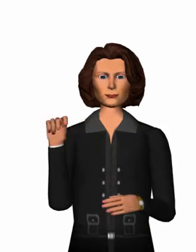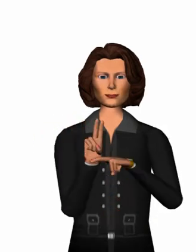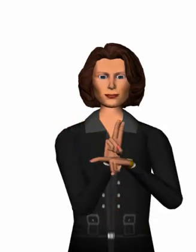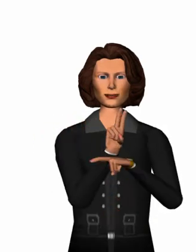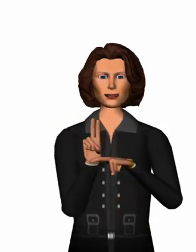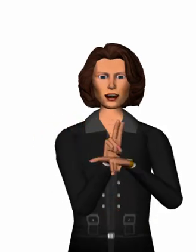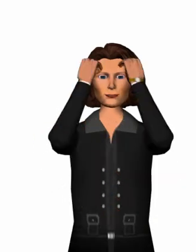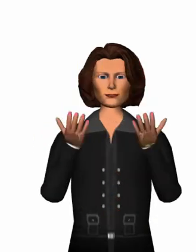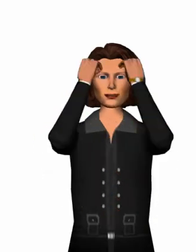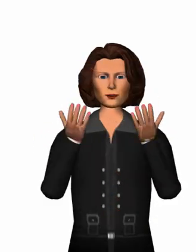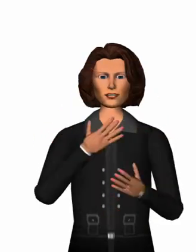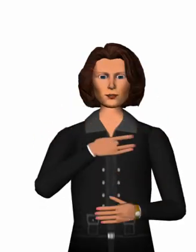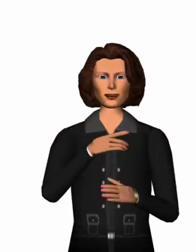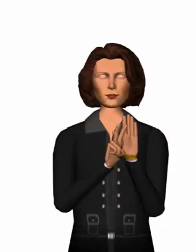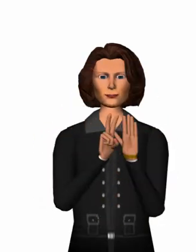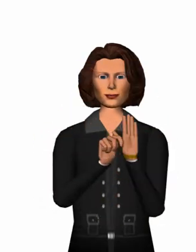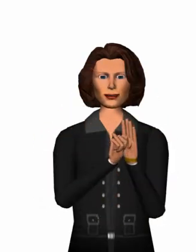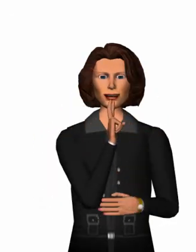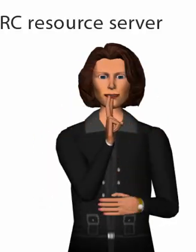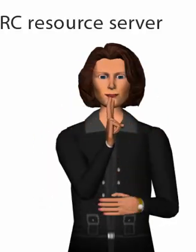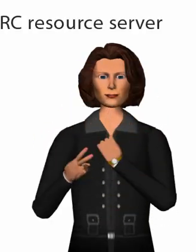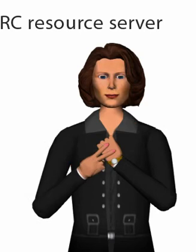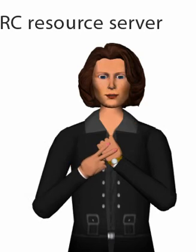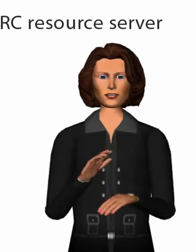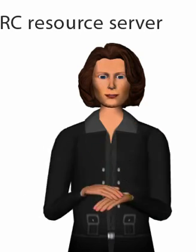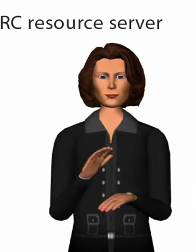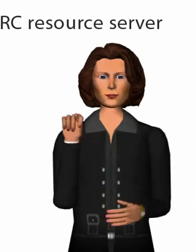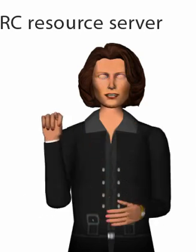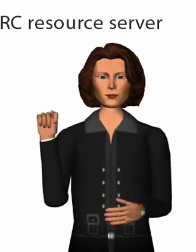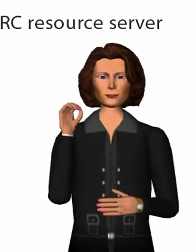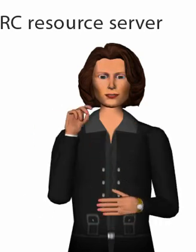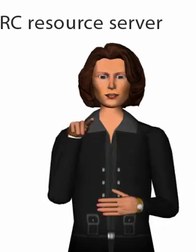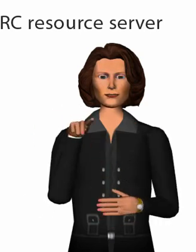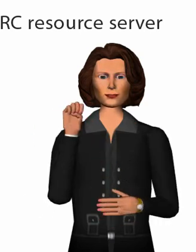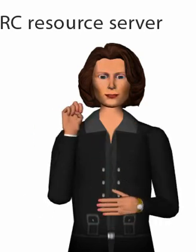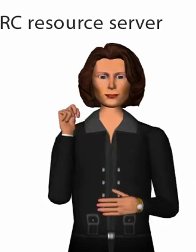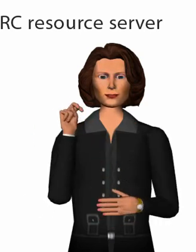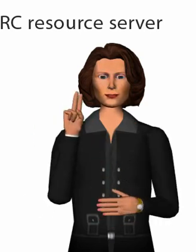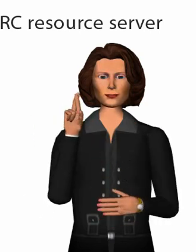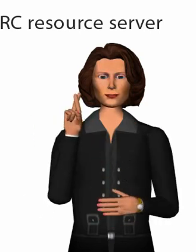The used data like videos are stored on the openURC resource server.